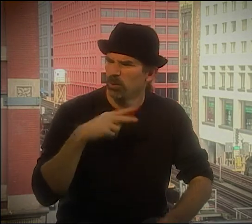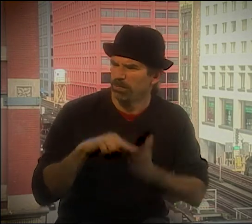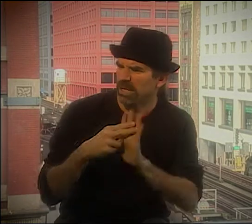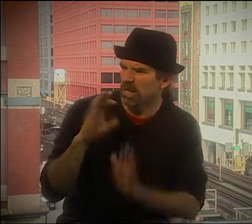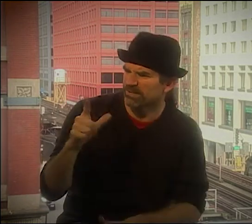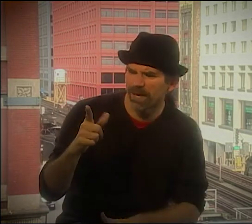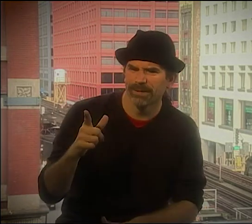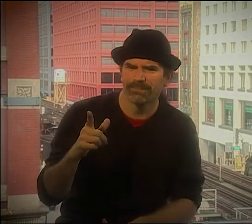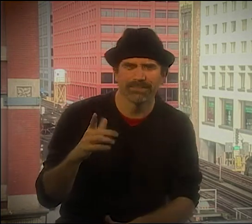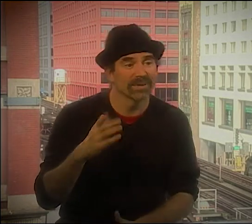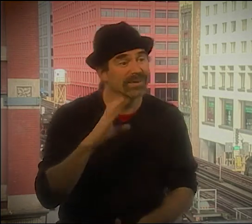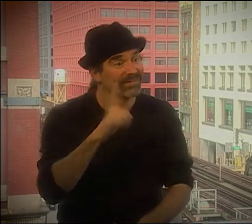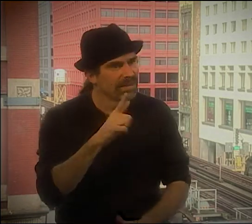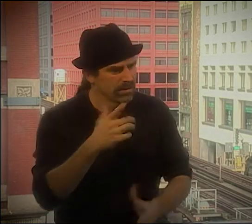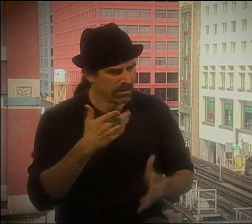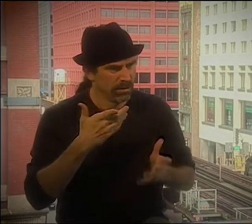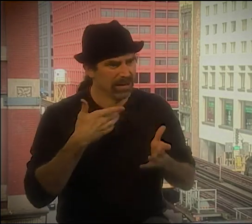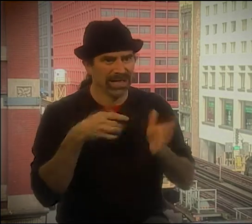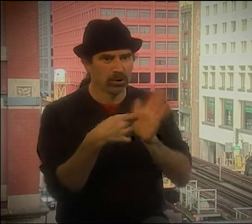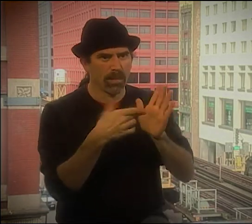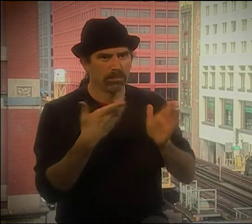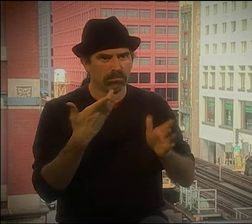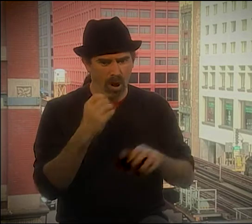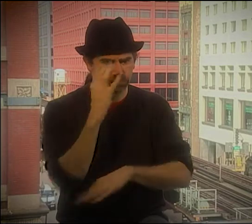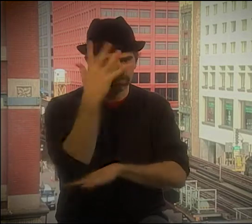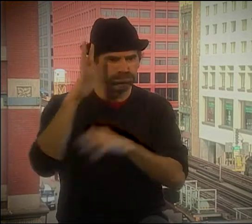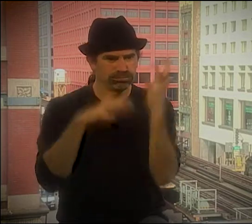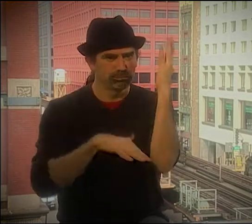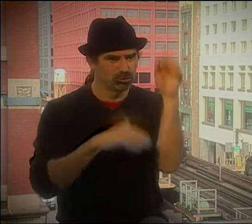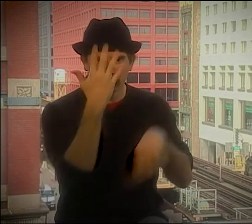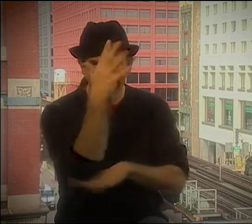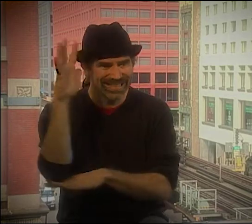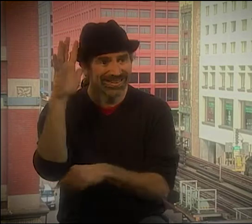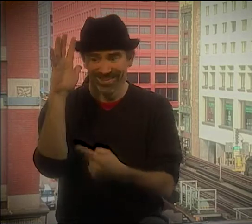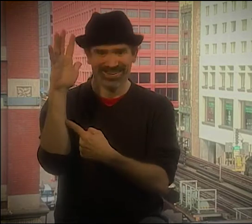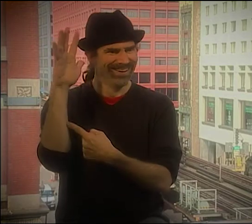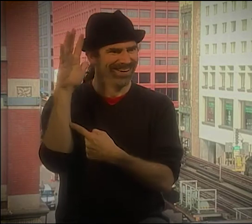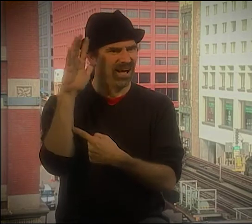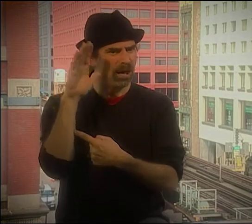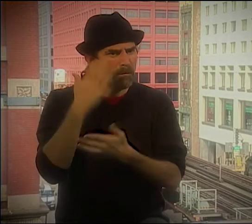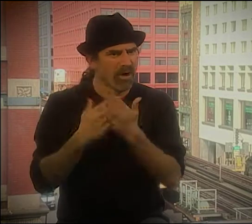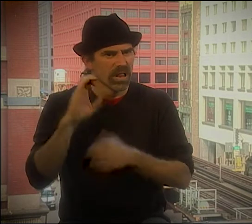"WHAT YOU'RE TALKING ABOUT IS A CLASSIFIER. THAT'S NOT A PICTURE."